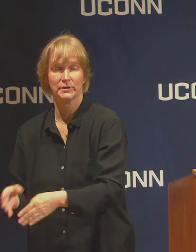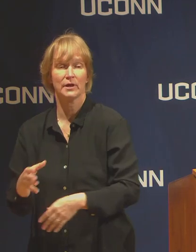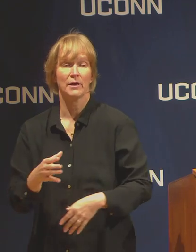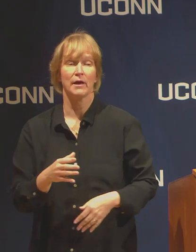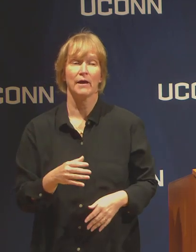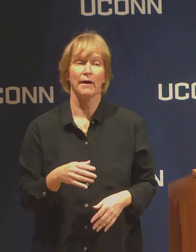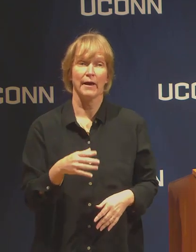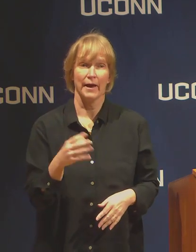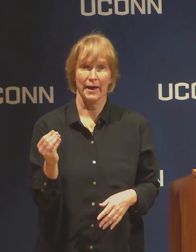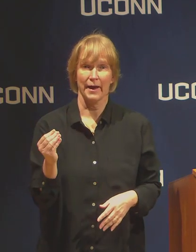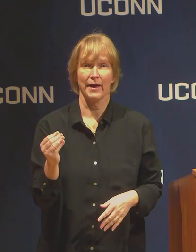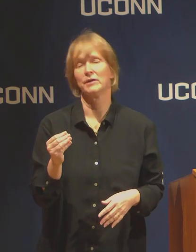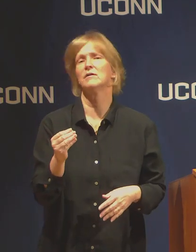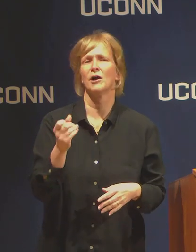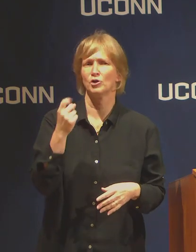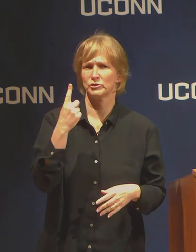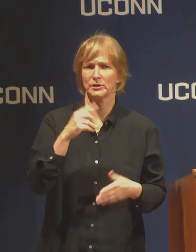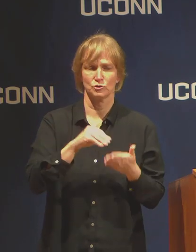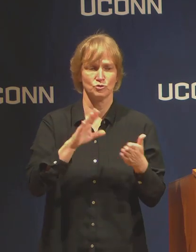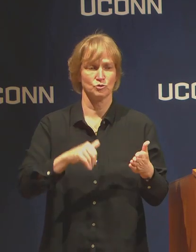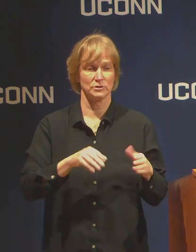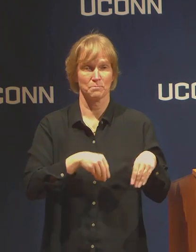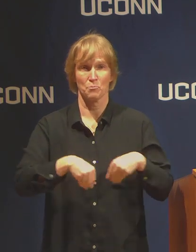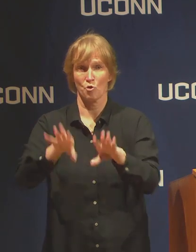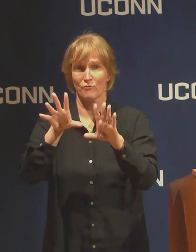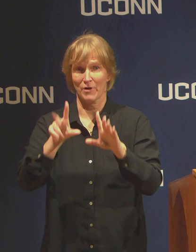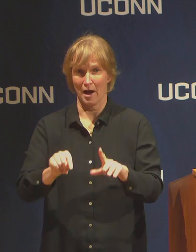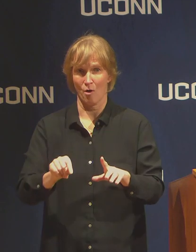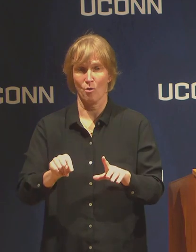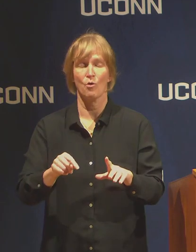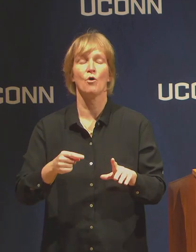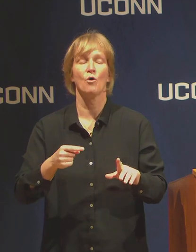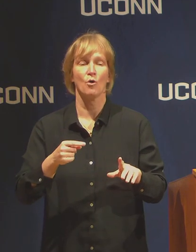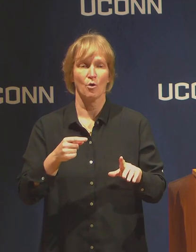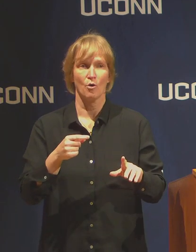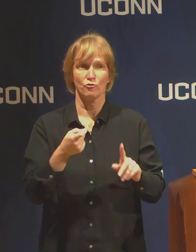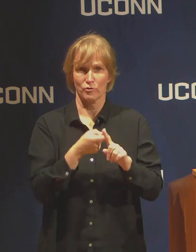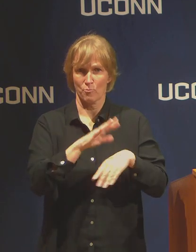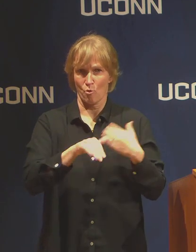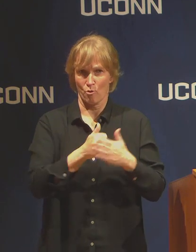after the move out of students is complete for us to quarantine students.